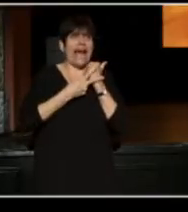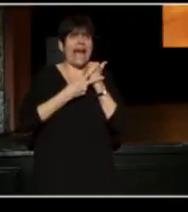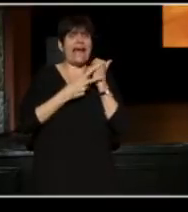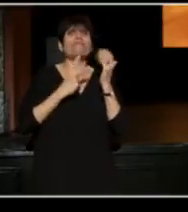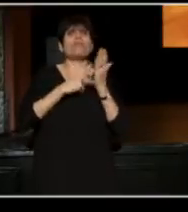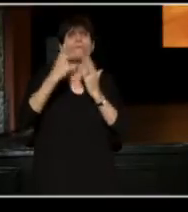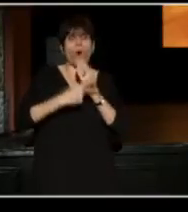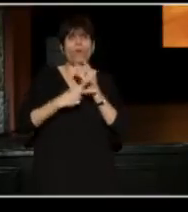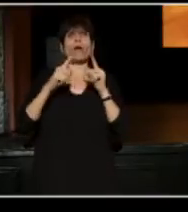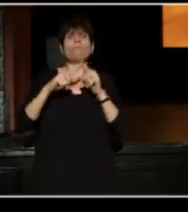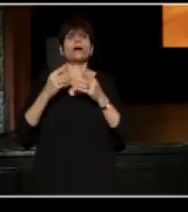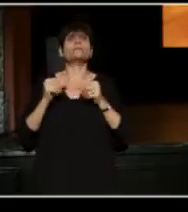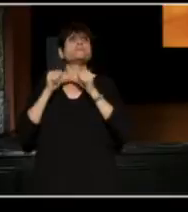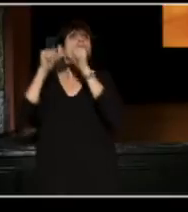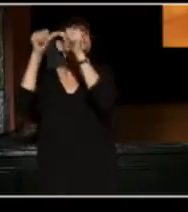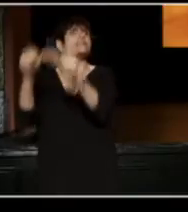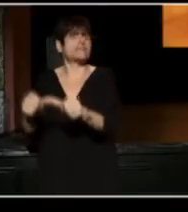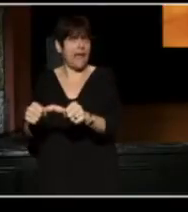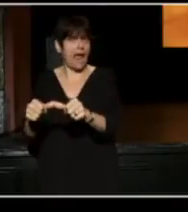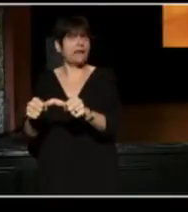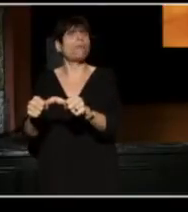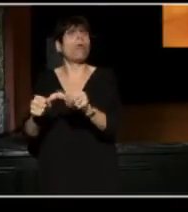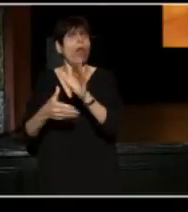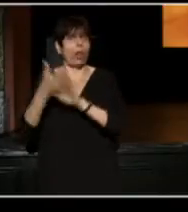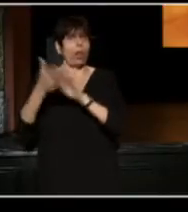And this is just one of the many things Joe has done.